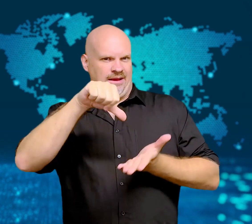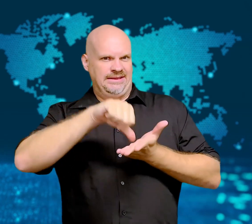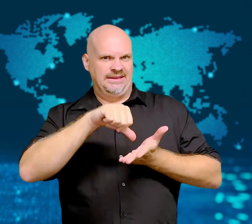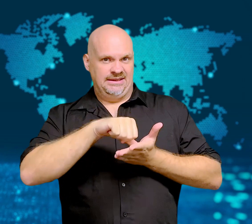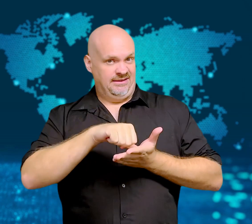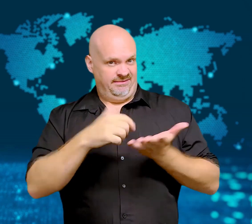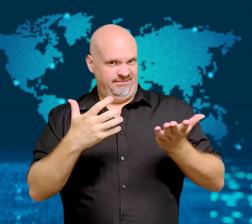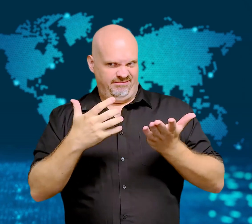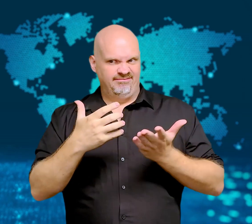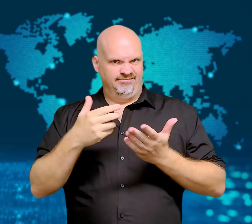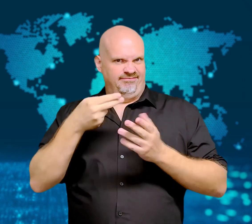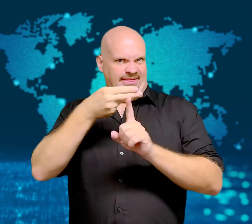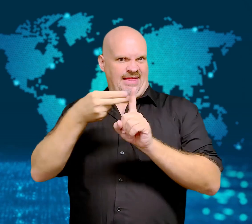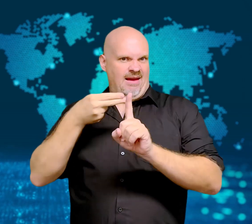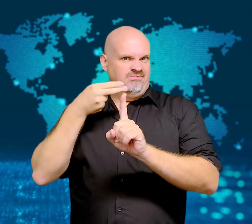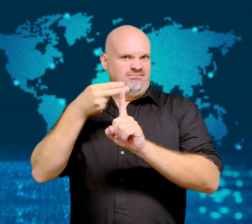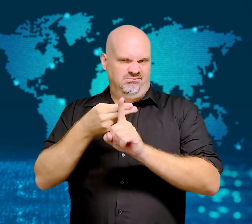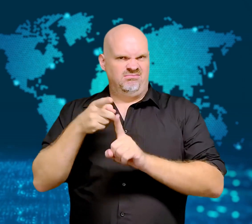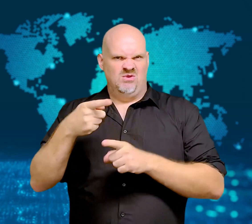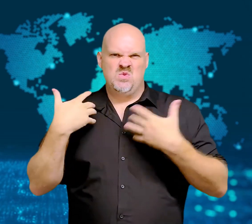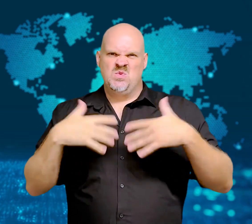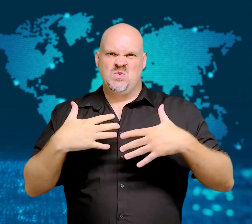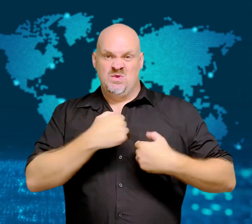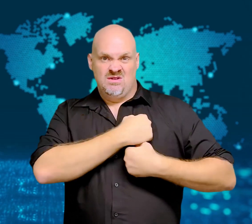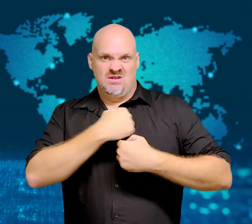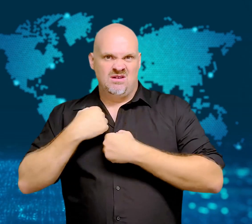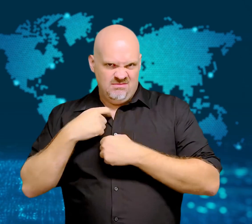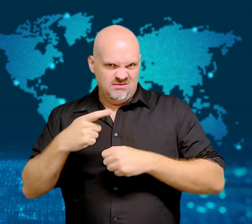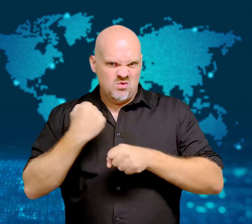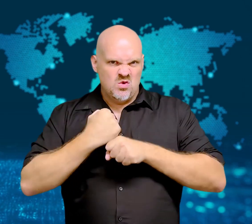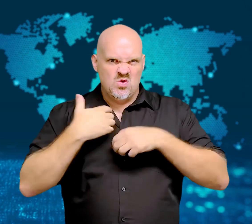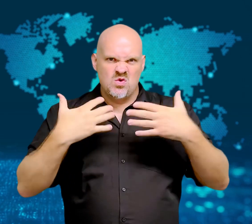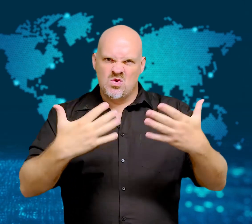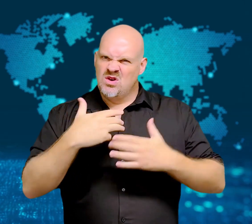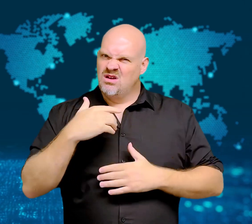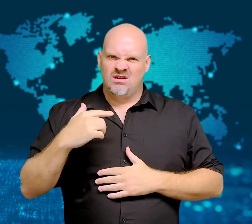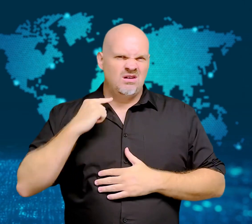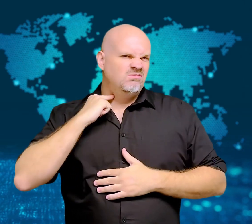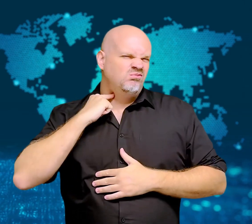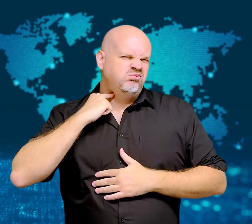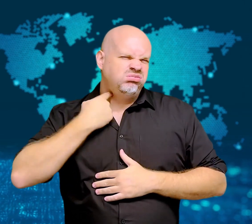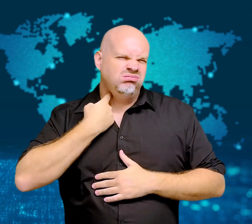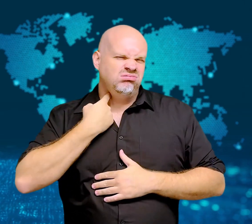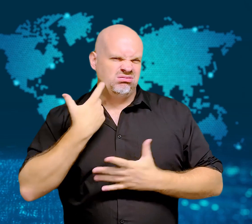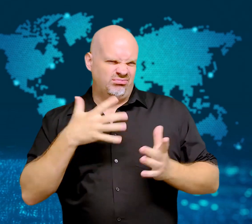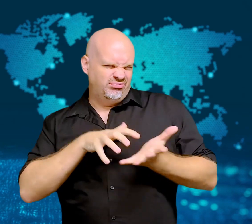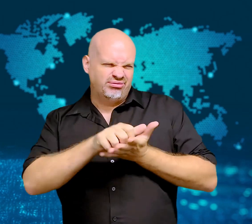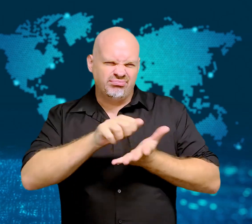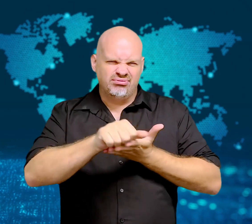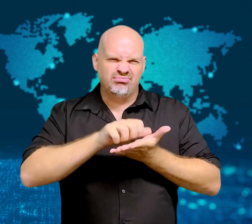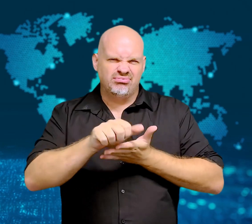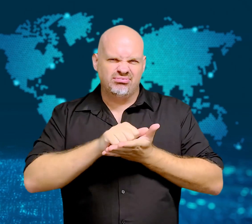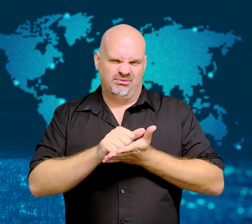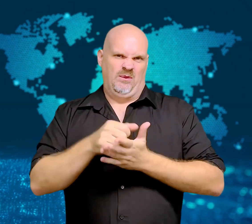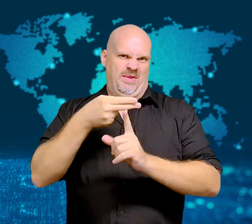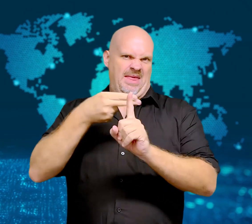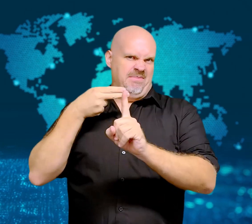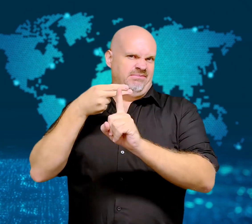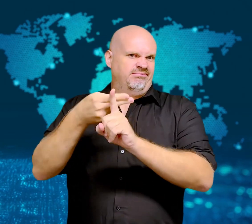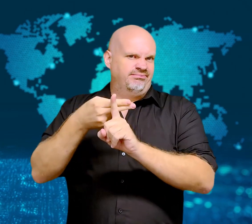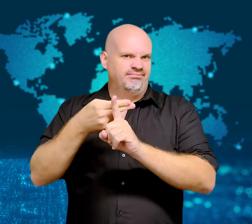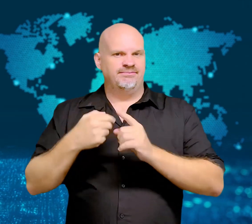his other military campaigns.